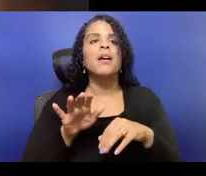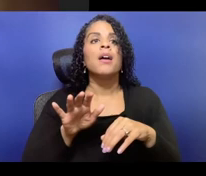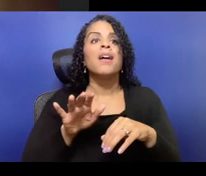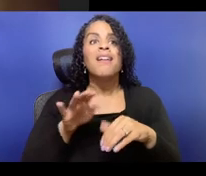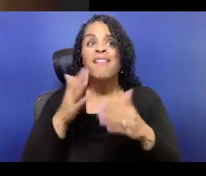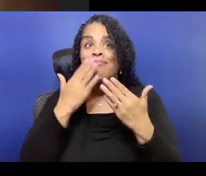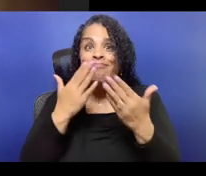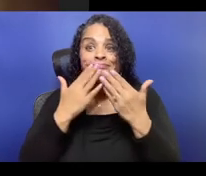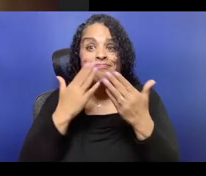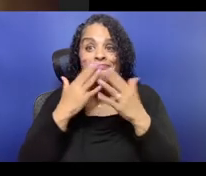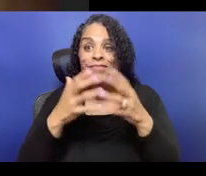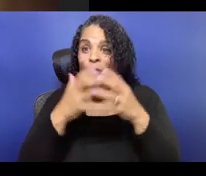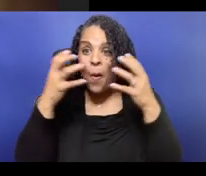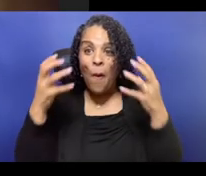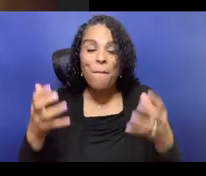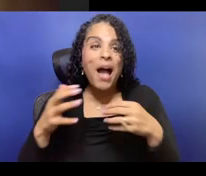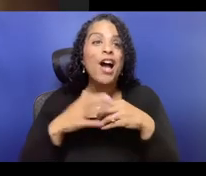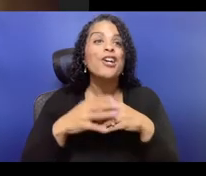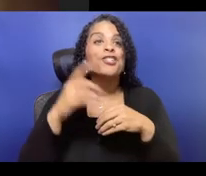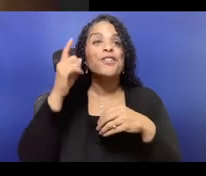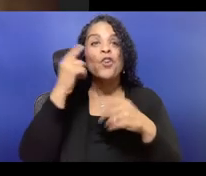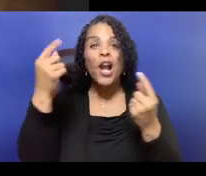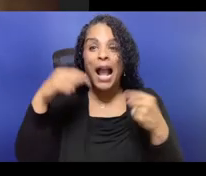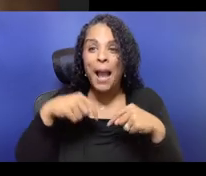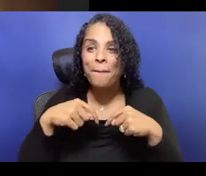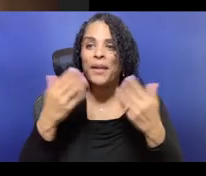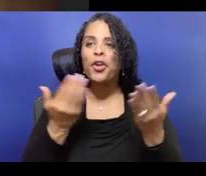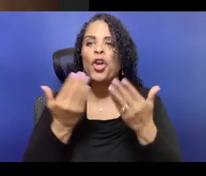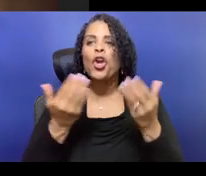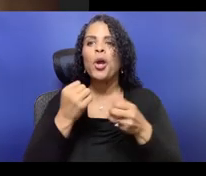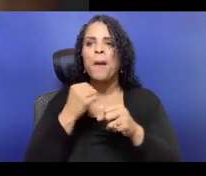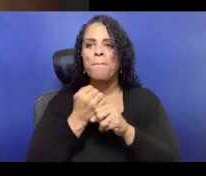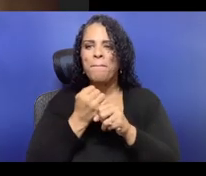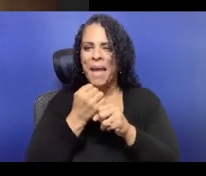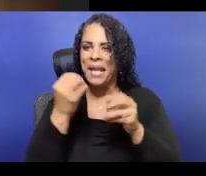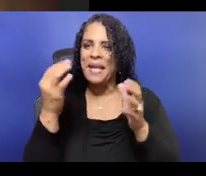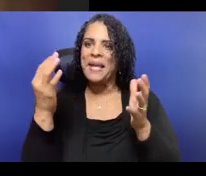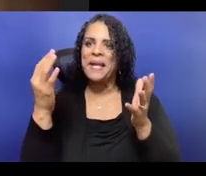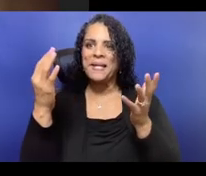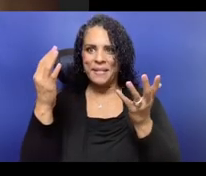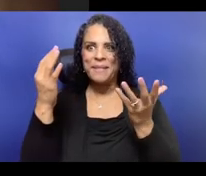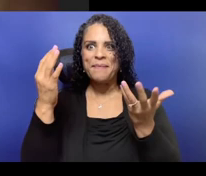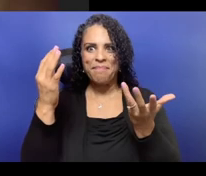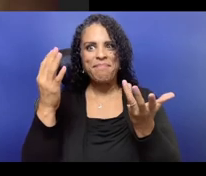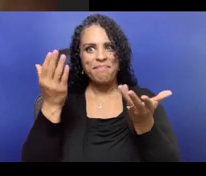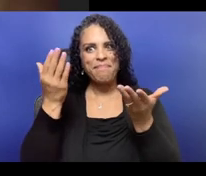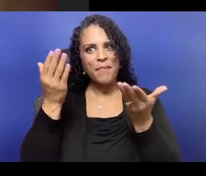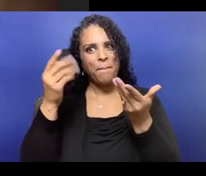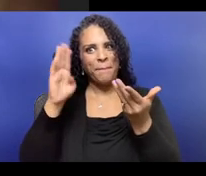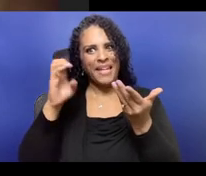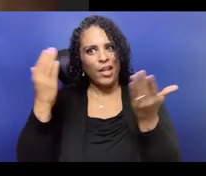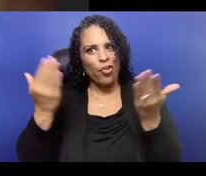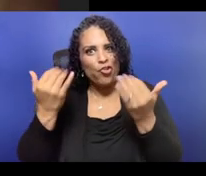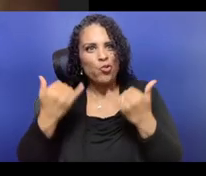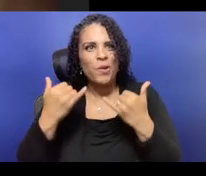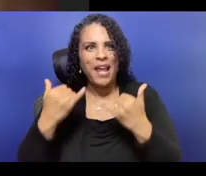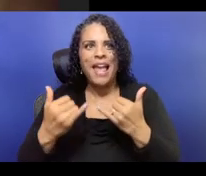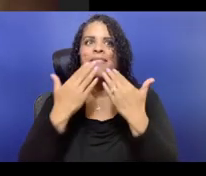which is a fossil fuel company that is doing terrible things to the environment, maybe which we reevaluate our values here anyway.